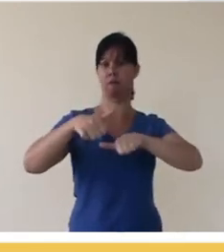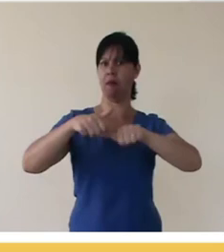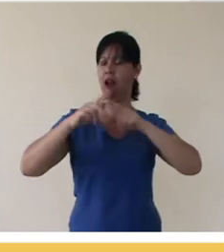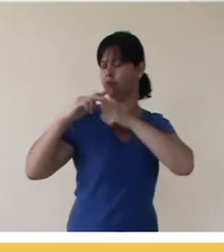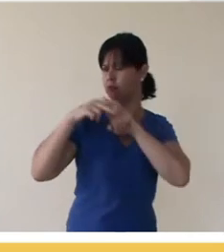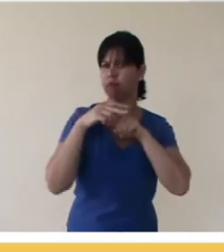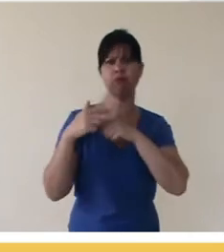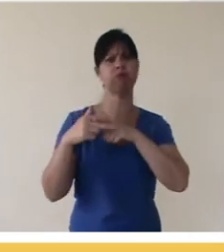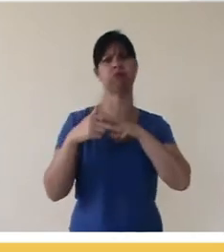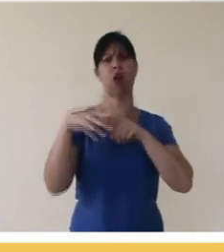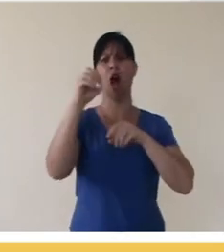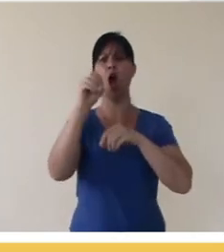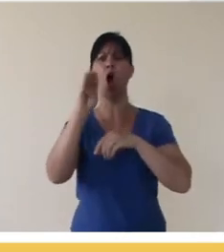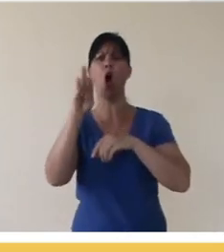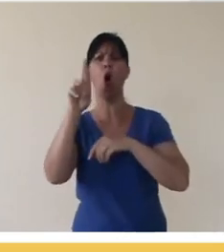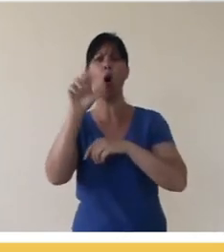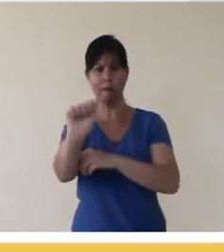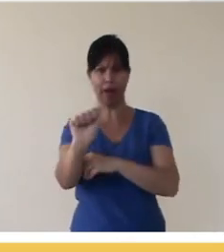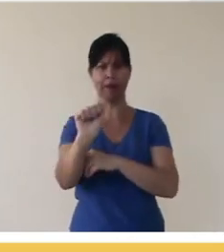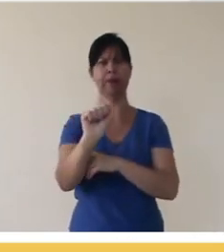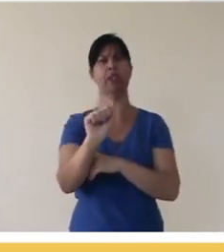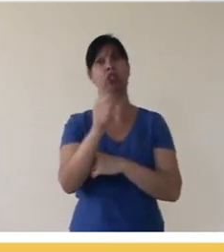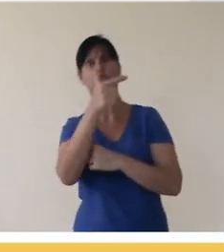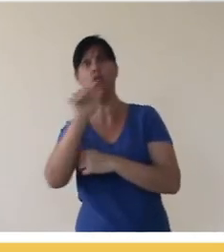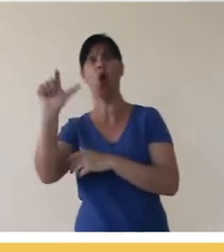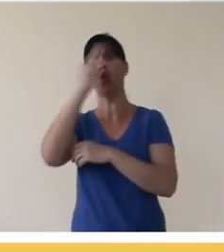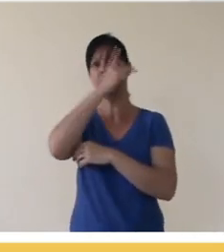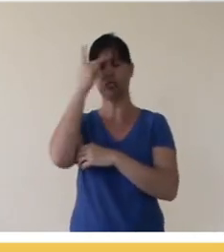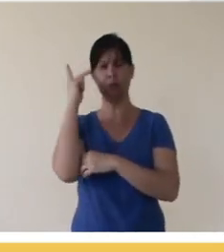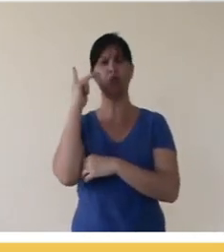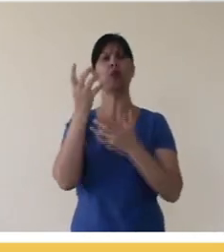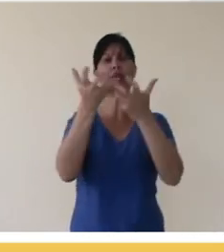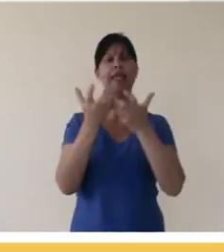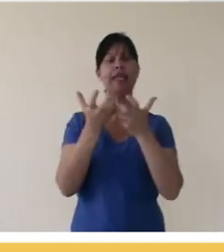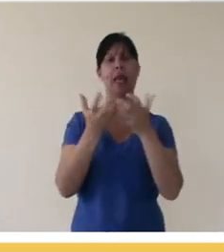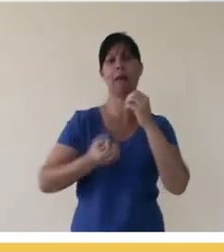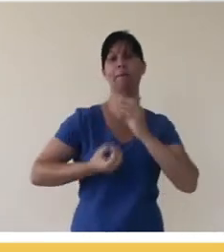you are going to meddle with these works, the work of several people, to create a new